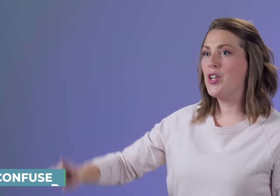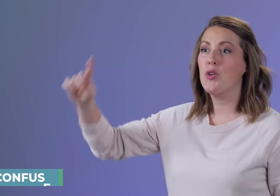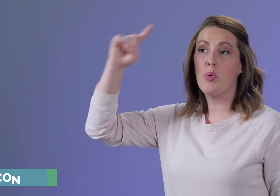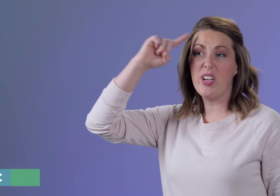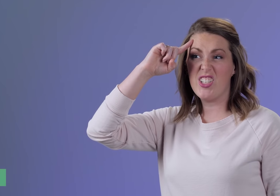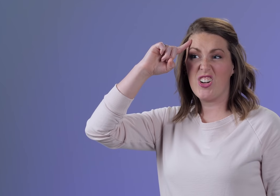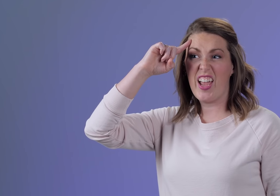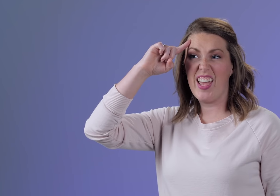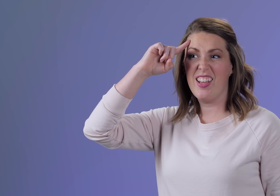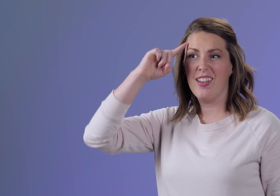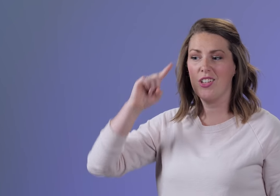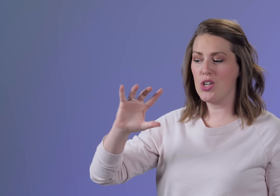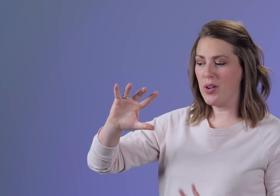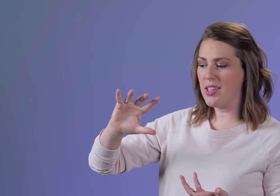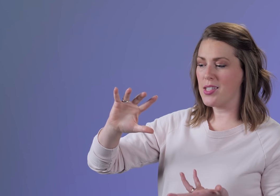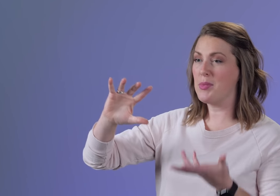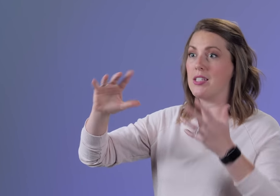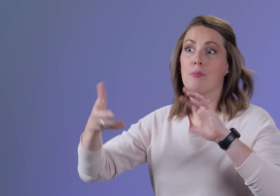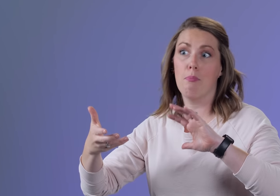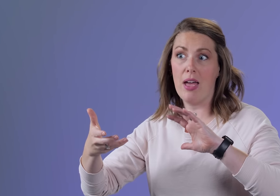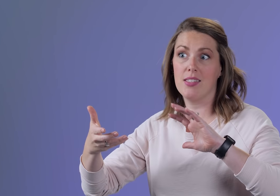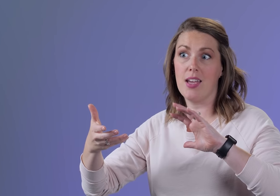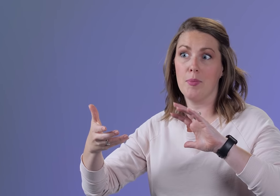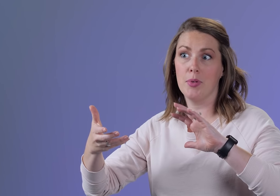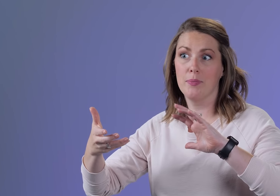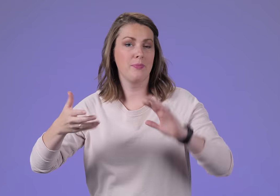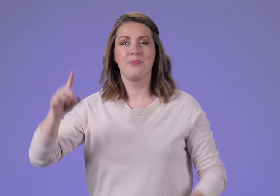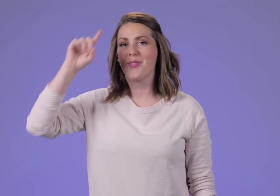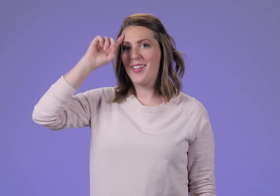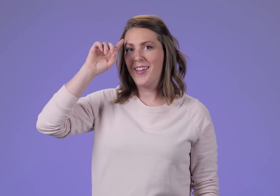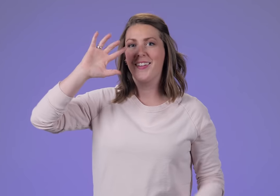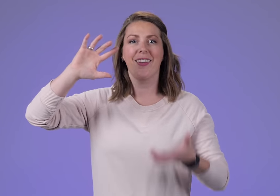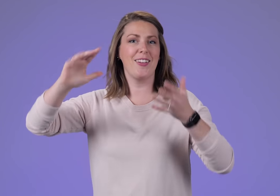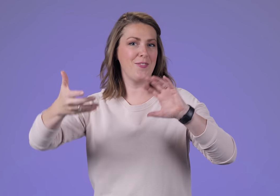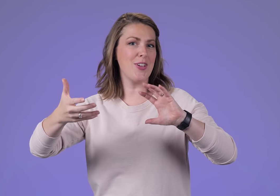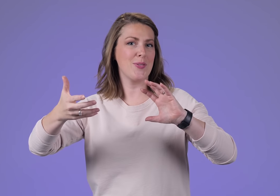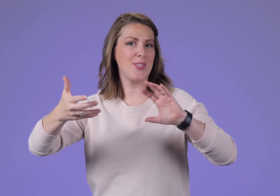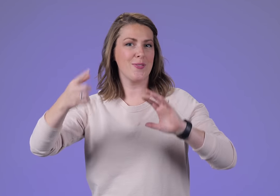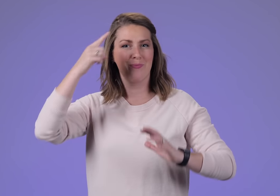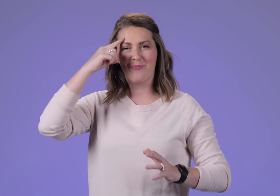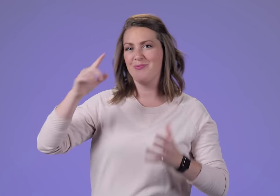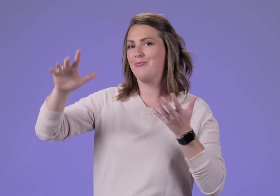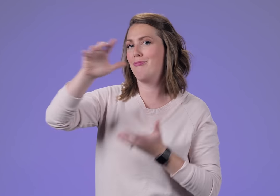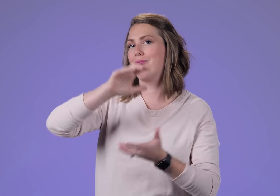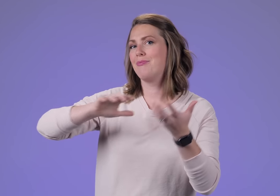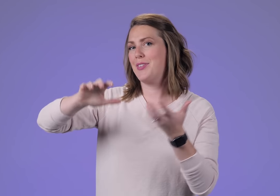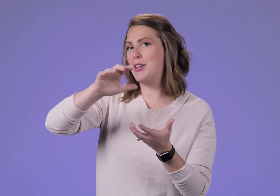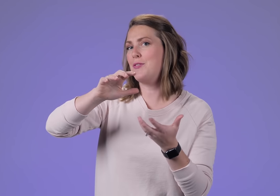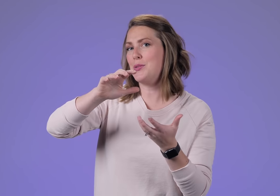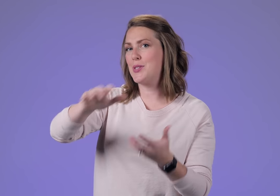You're pointing to your head and showing that something's messed up. CONFUSED CONFUSED